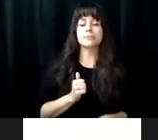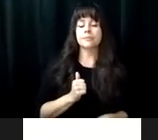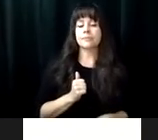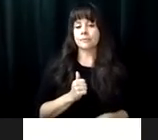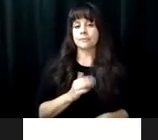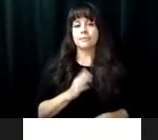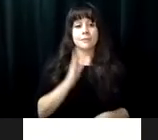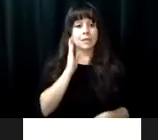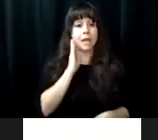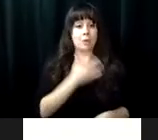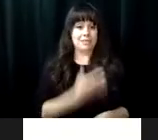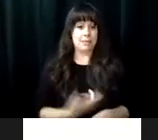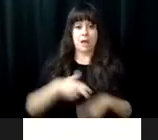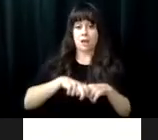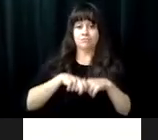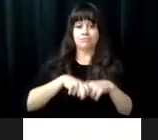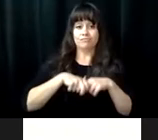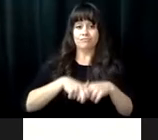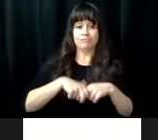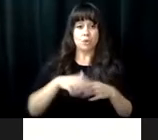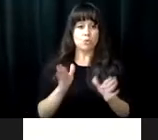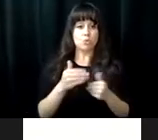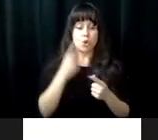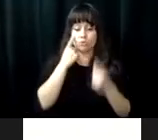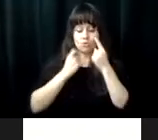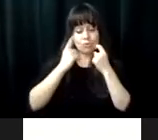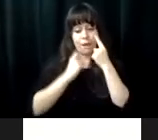didn't understand the severity of my vision loss